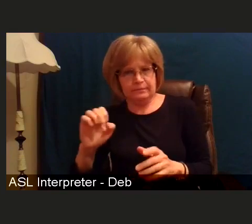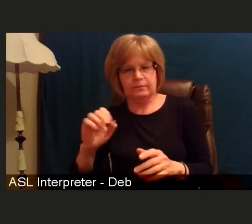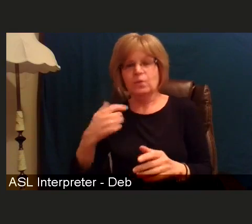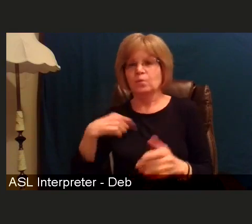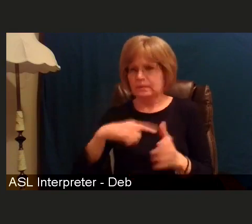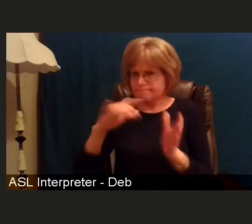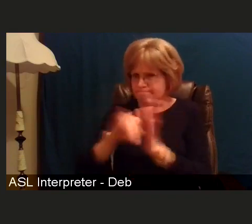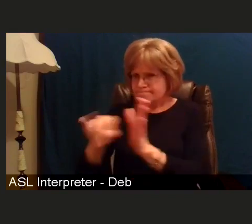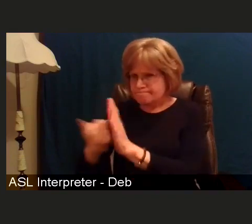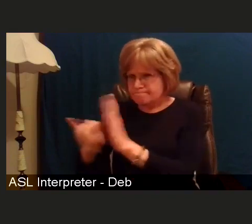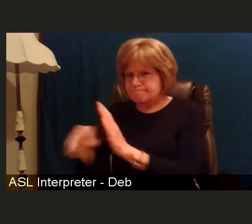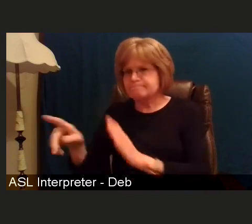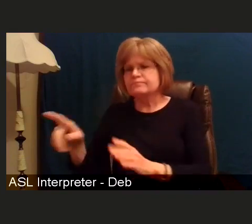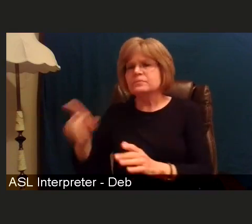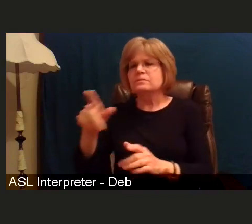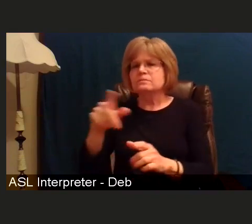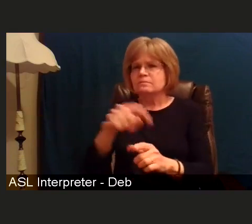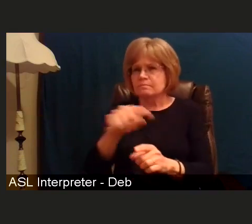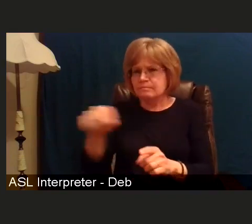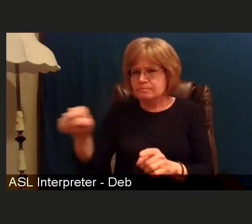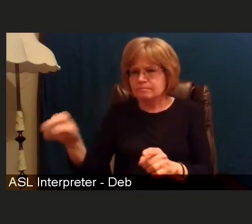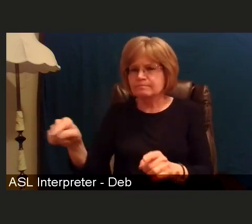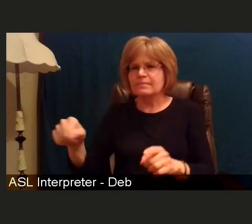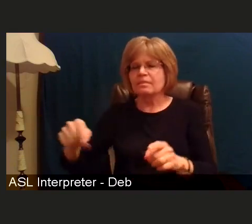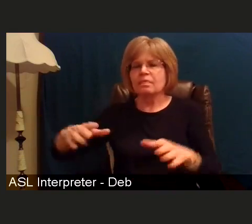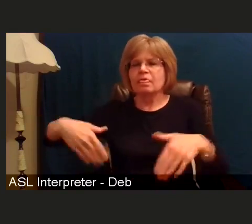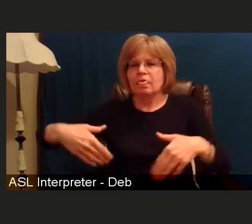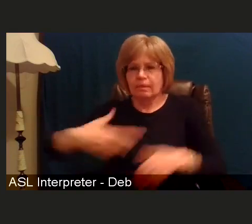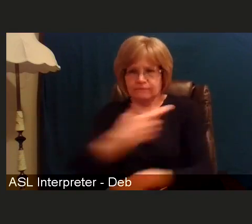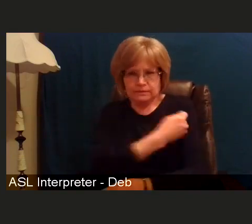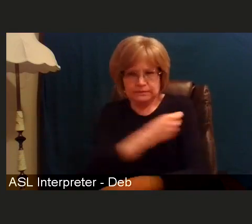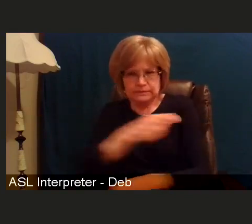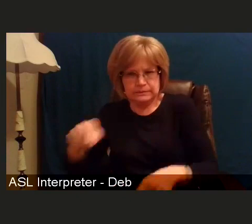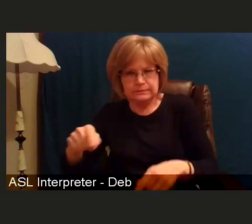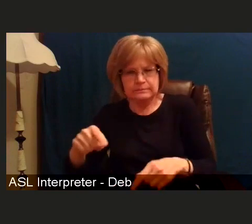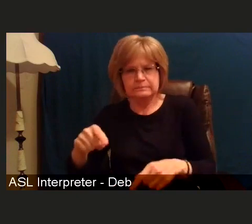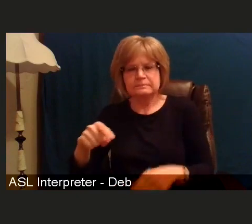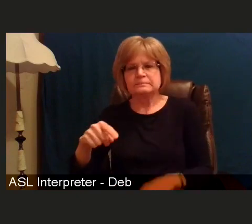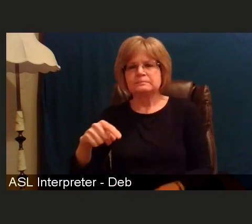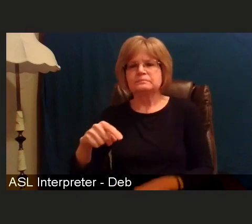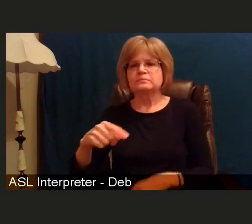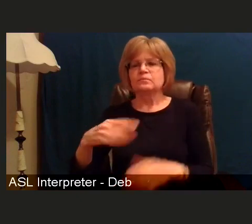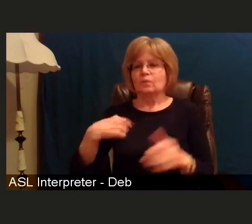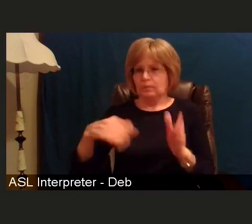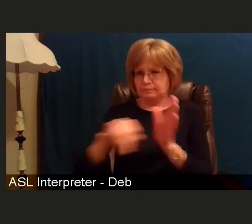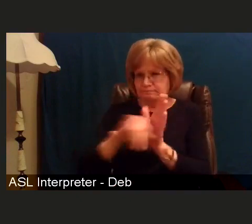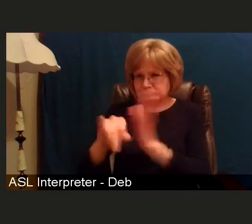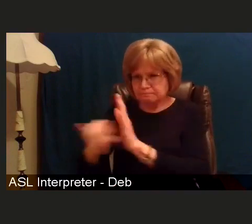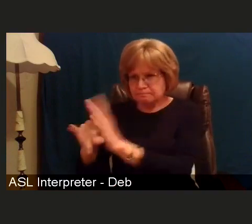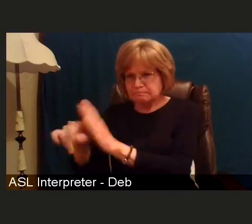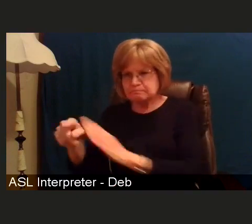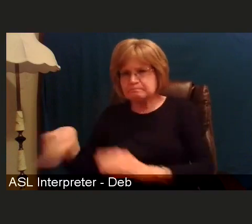that have not been identified as receiving the vaccine yet. So as we identify those, we are reaching out